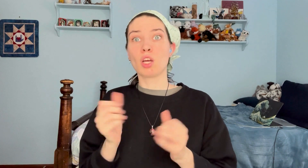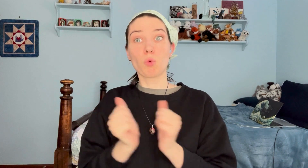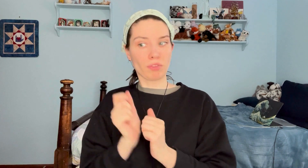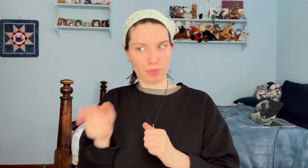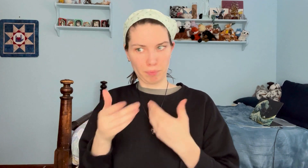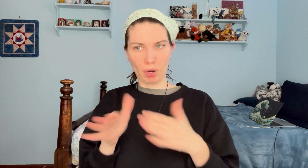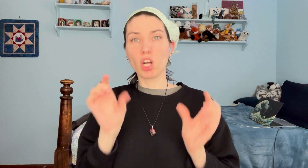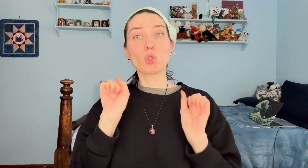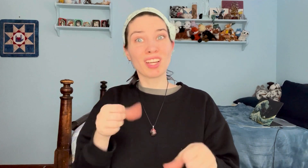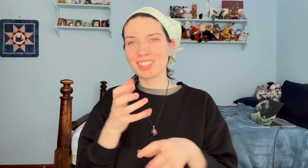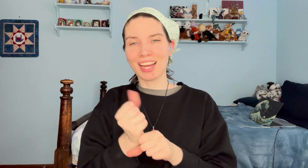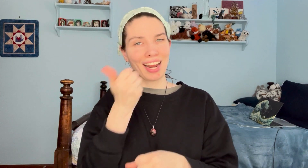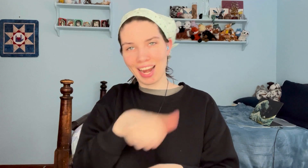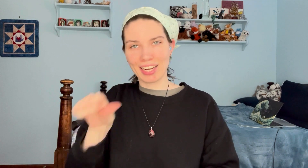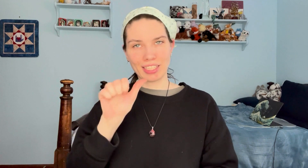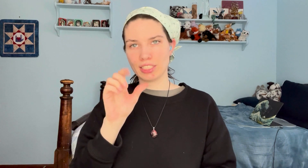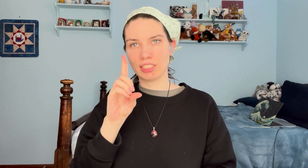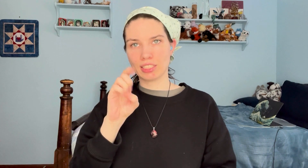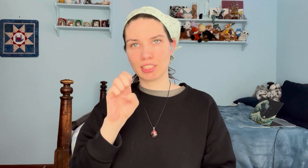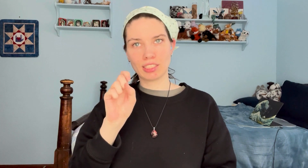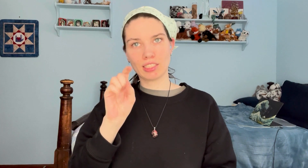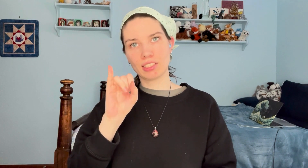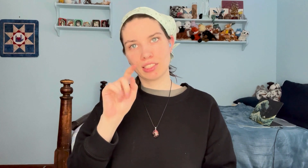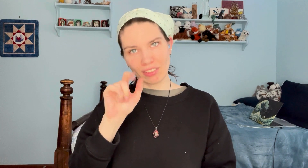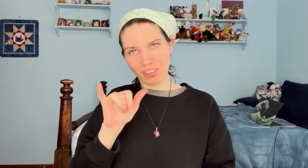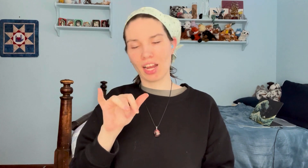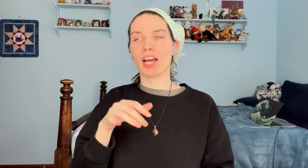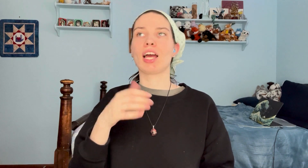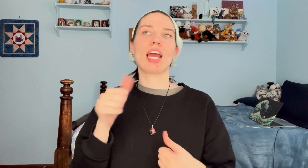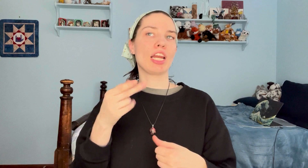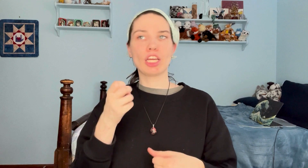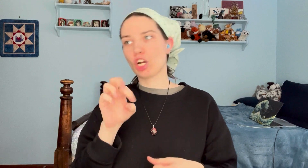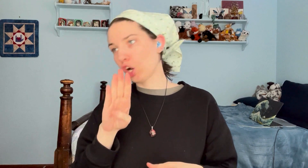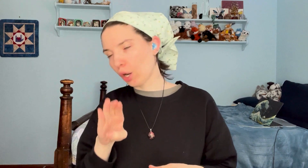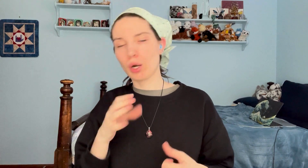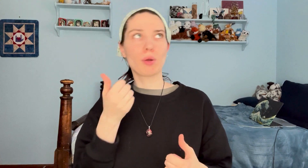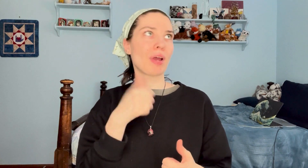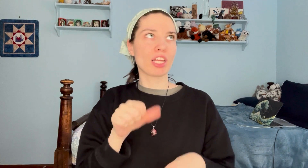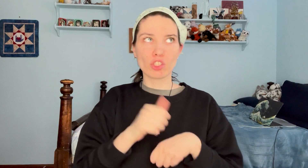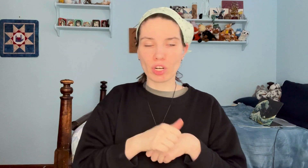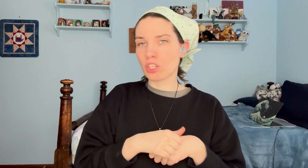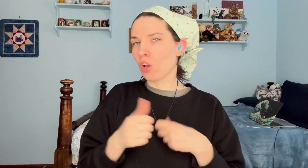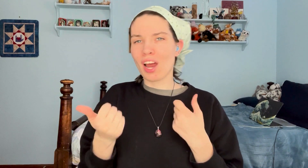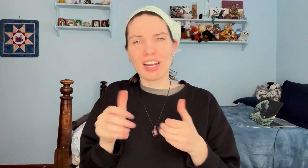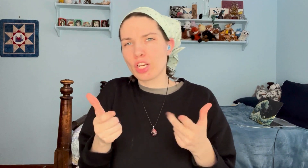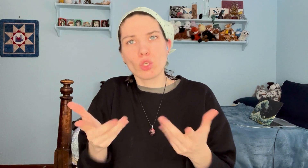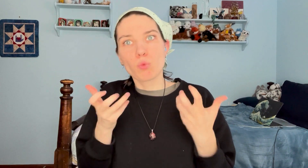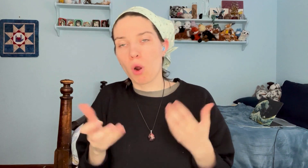With this box, you can get any deity, any herb, any crystal, anything you want.